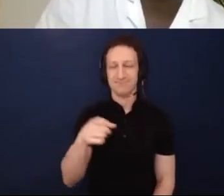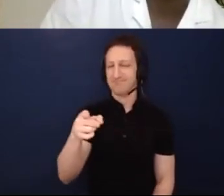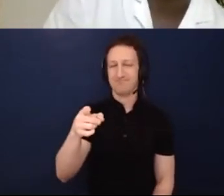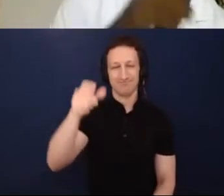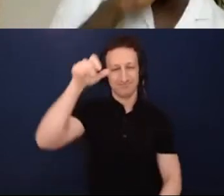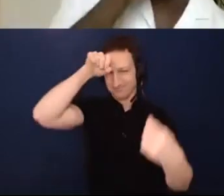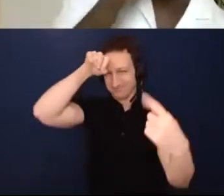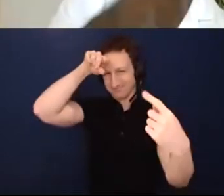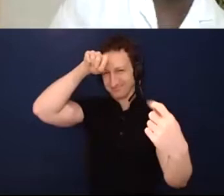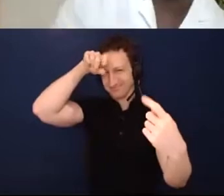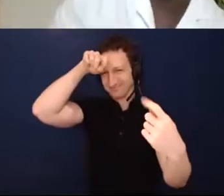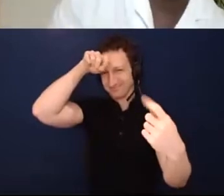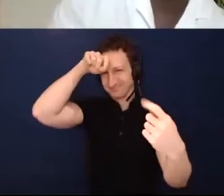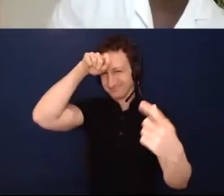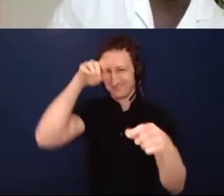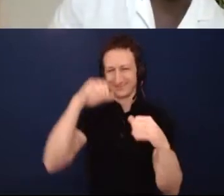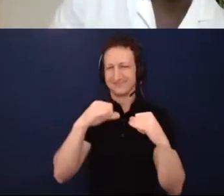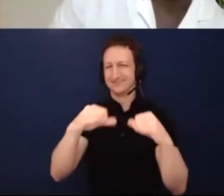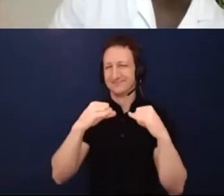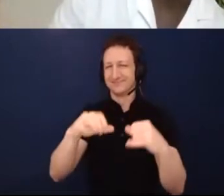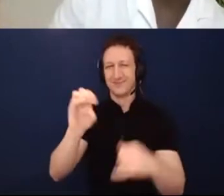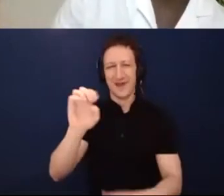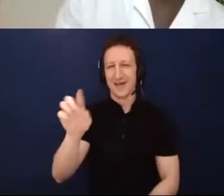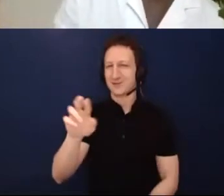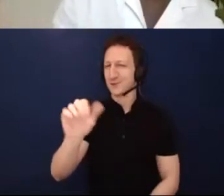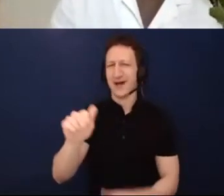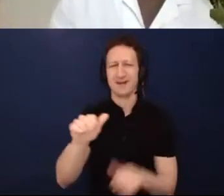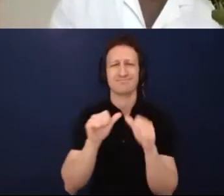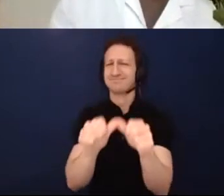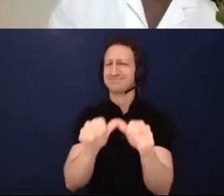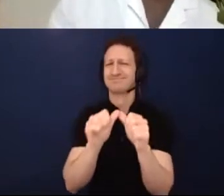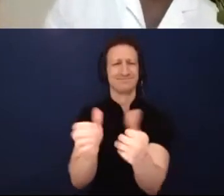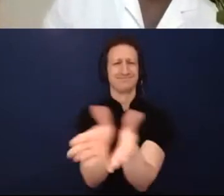You can keep going, because actually, in my experience, I've been thinking